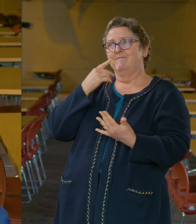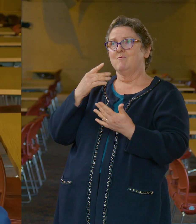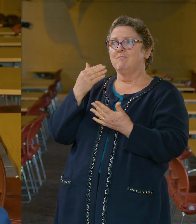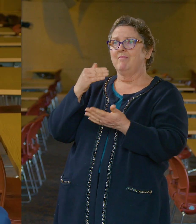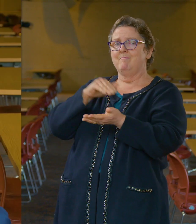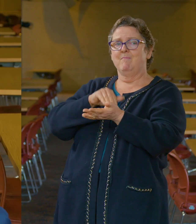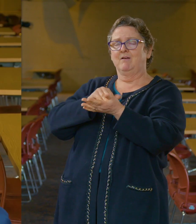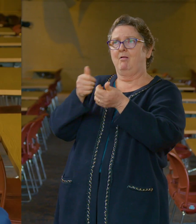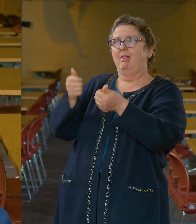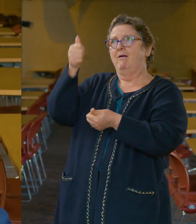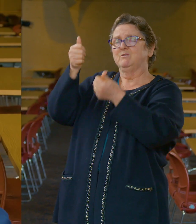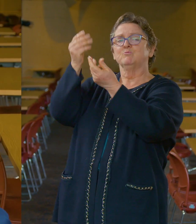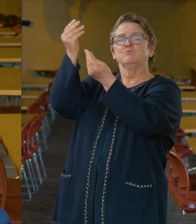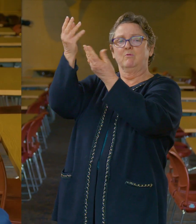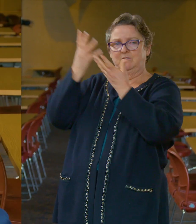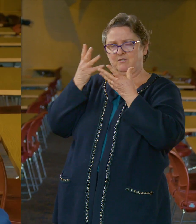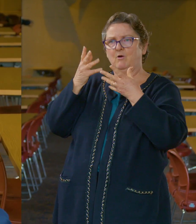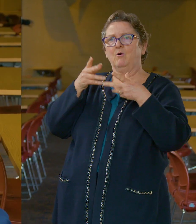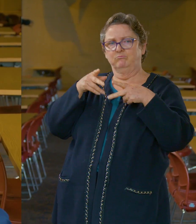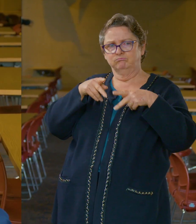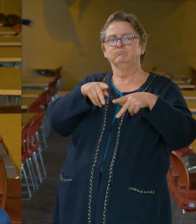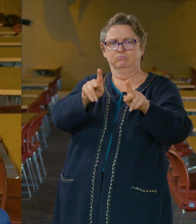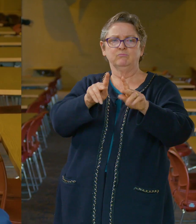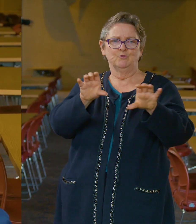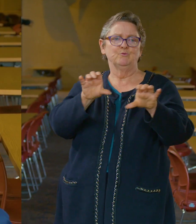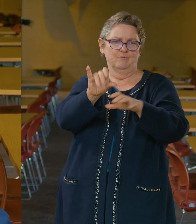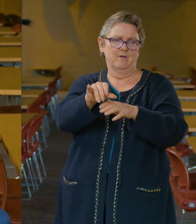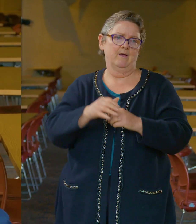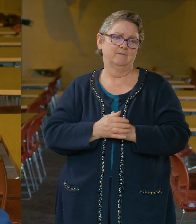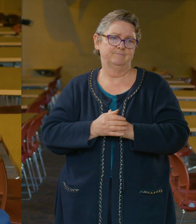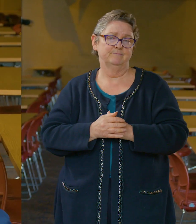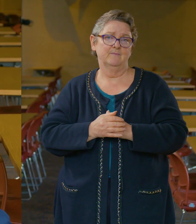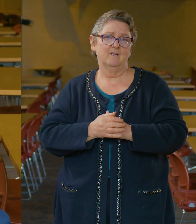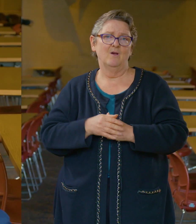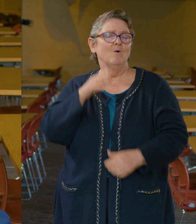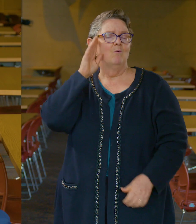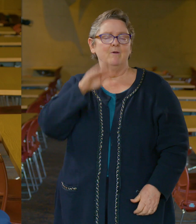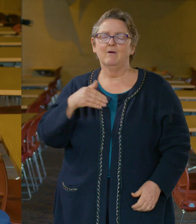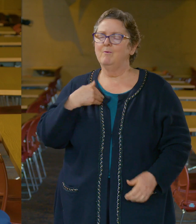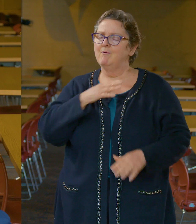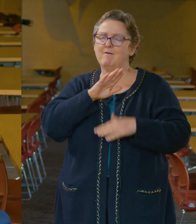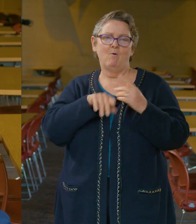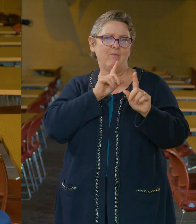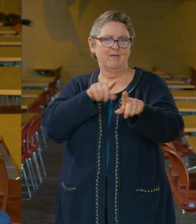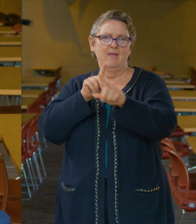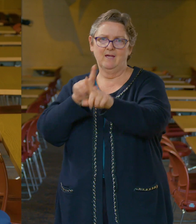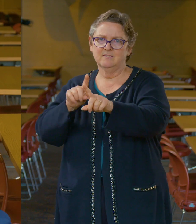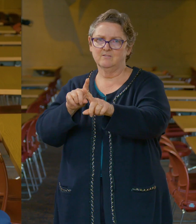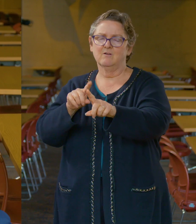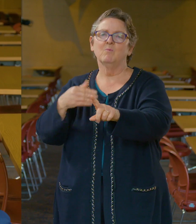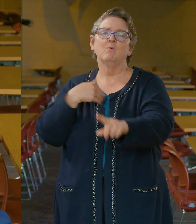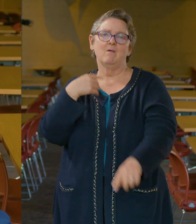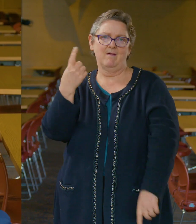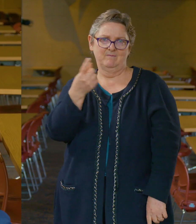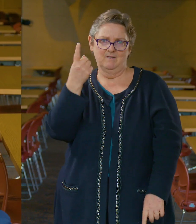While we may not have all of the answers, I’ll tell you what we do have -- we have resolve.